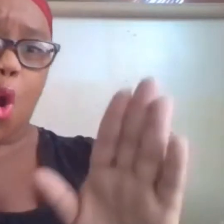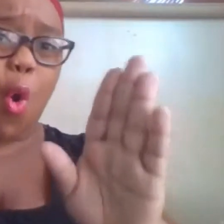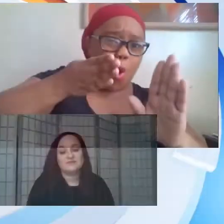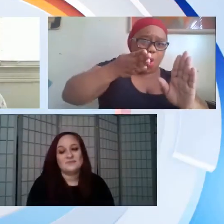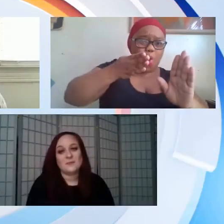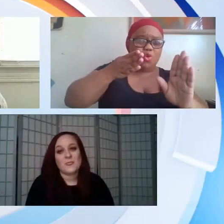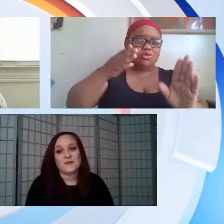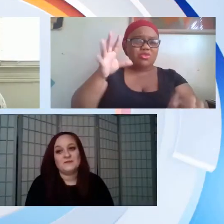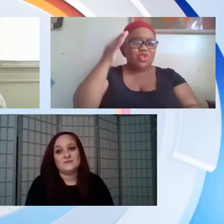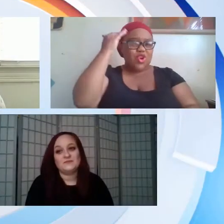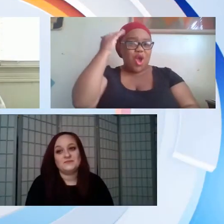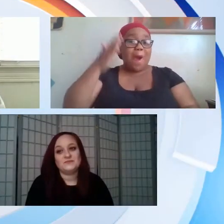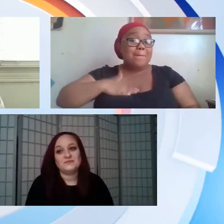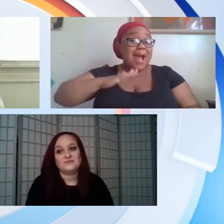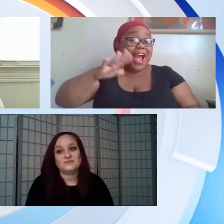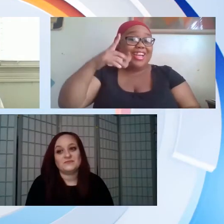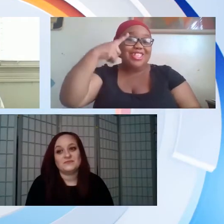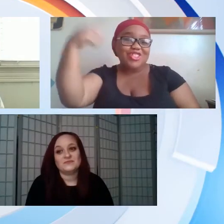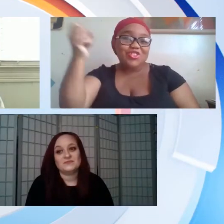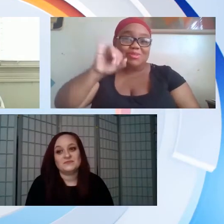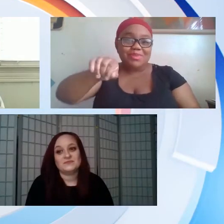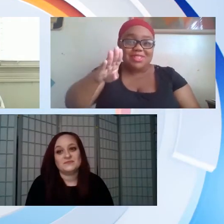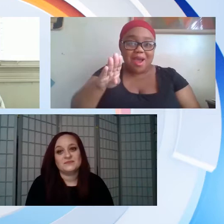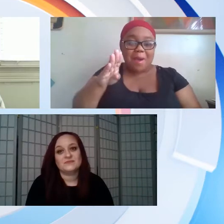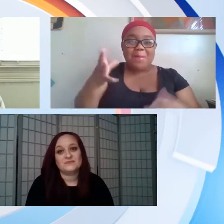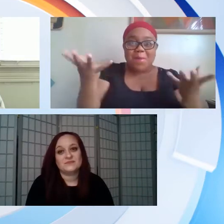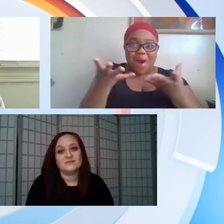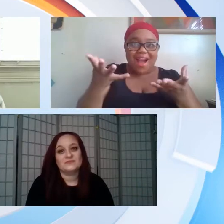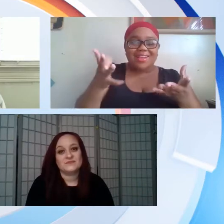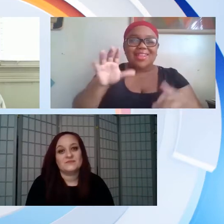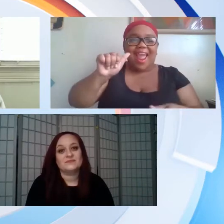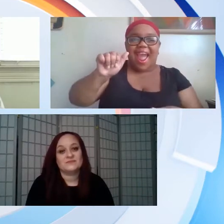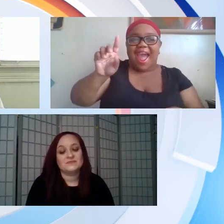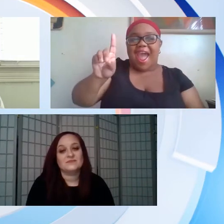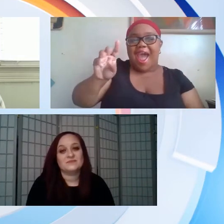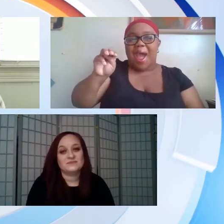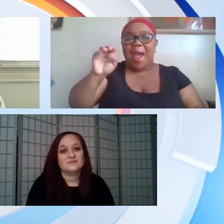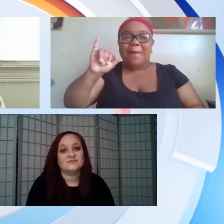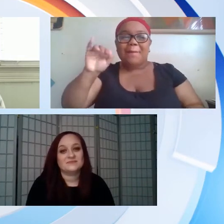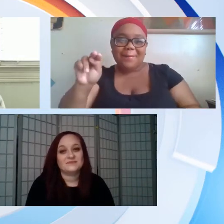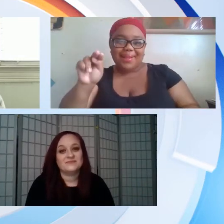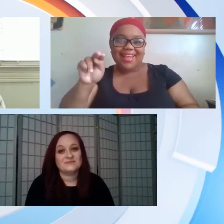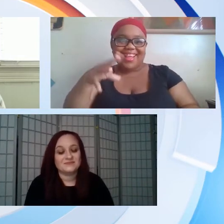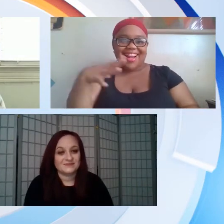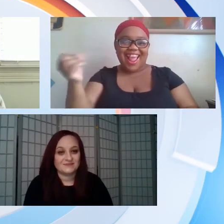keep their dreams in mind and focus on their goals at all times my dream job was to work in